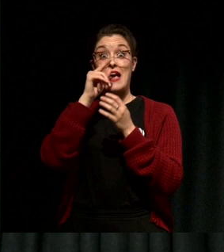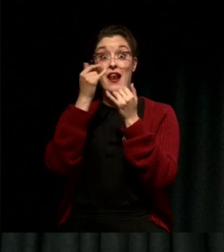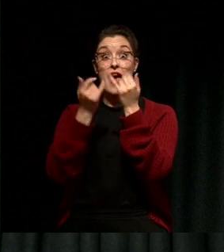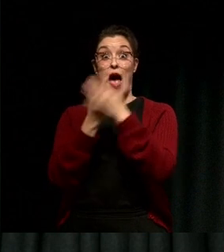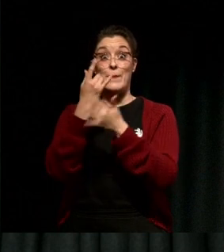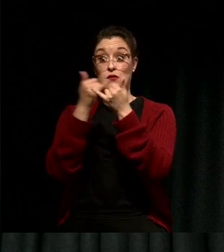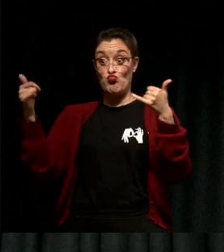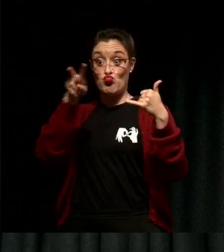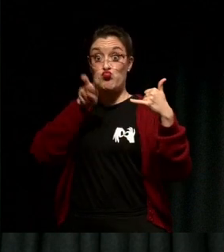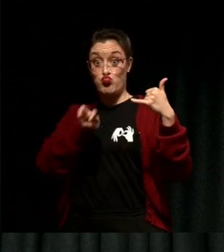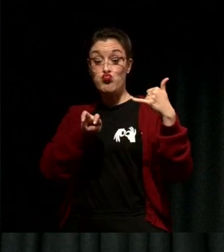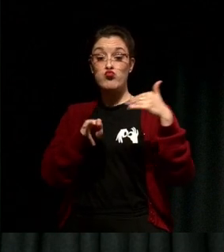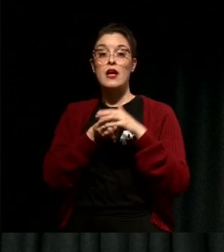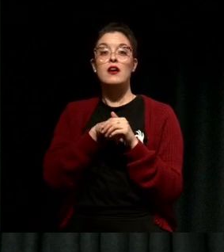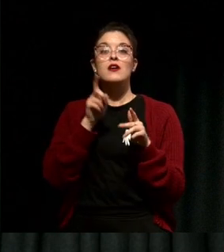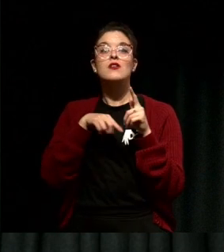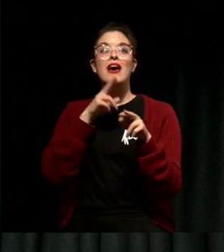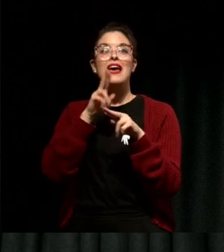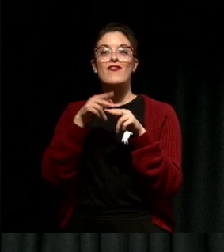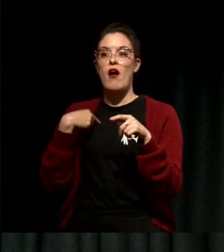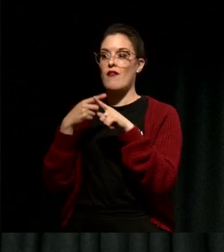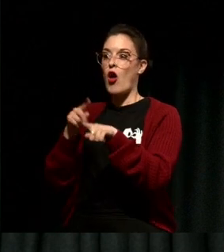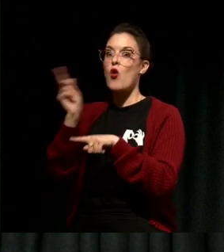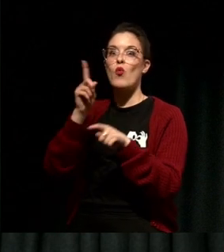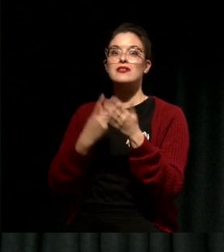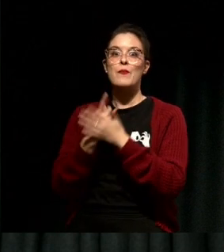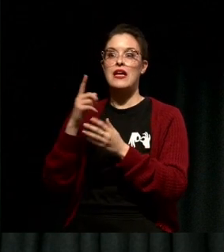external circumstances instead of what's inside you.